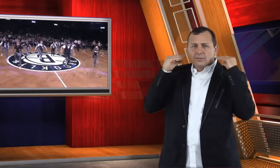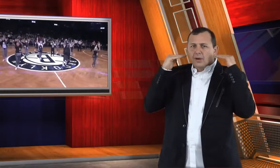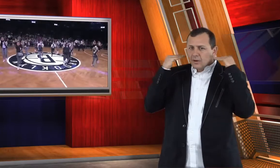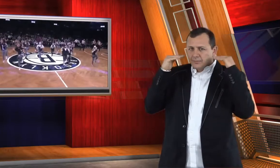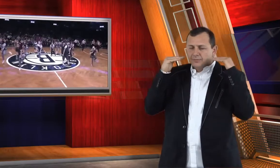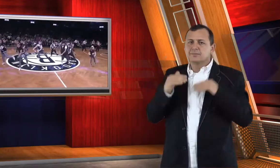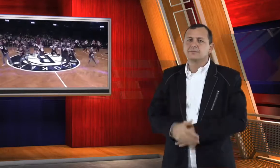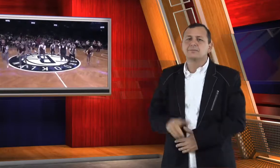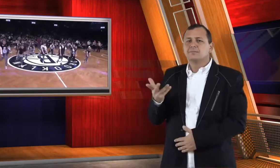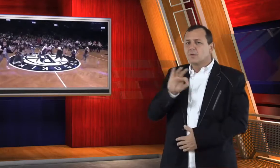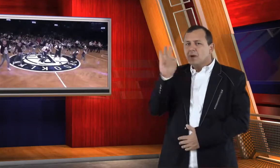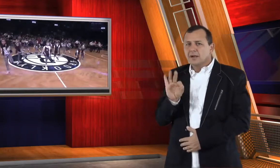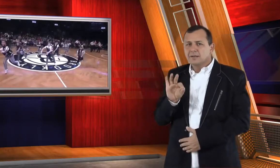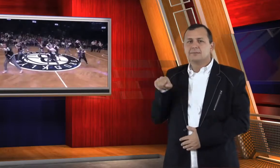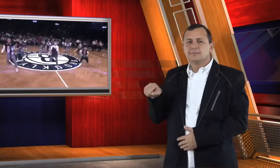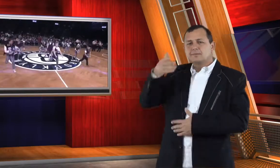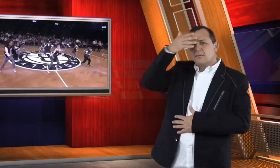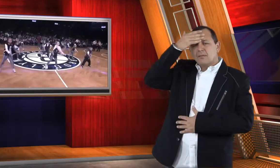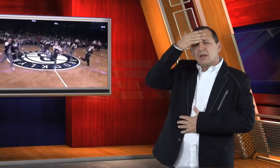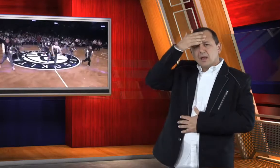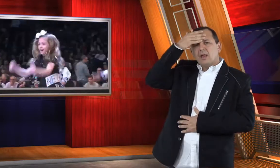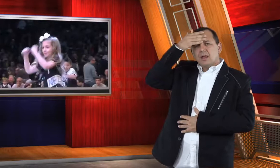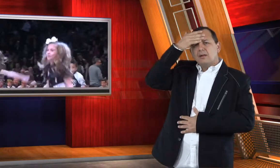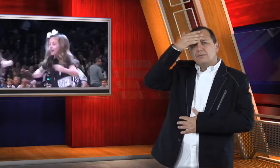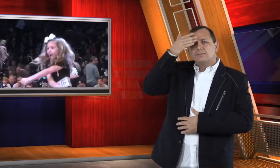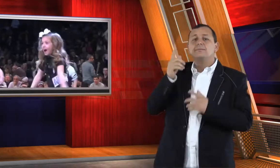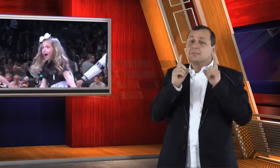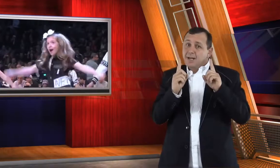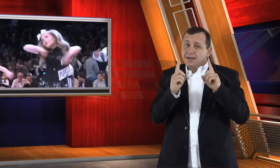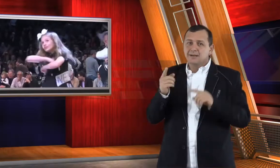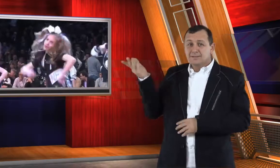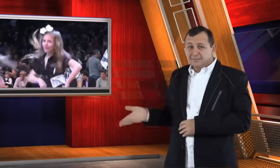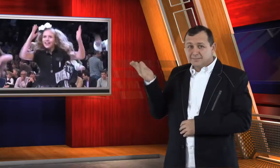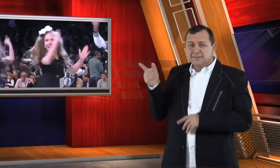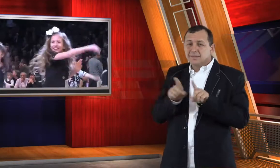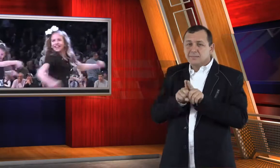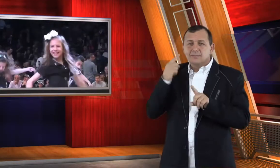lost half of his hearing because of a very high fever, but Vako refused to let